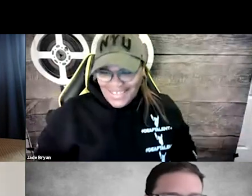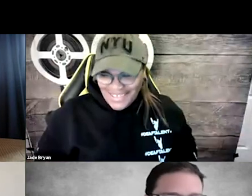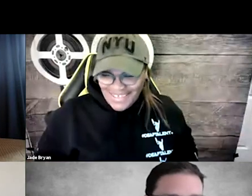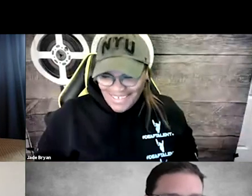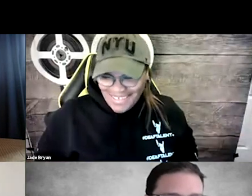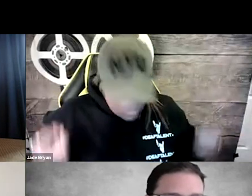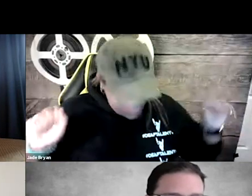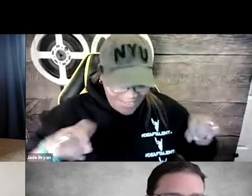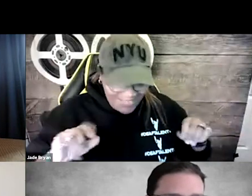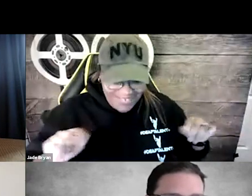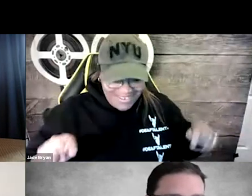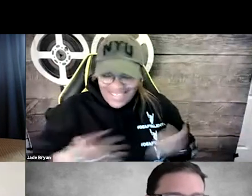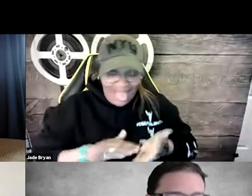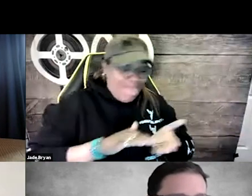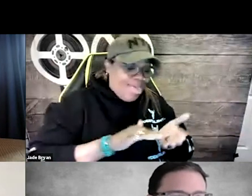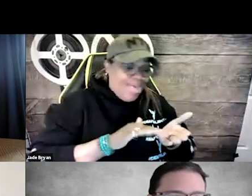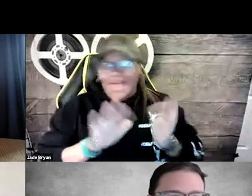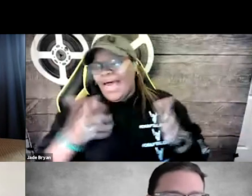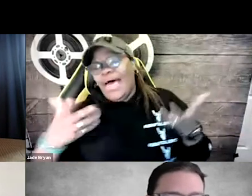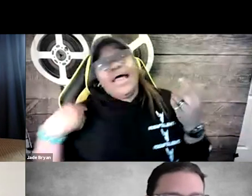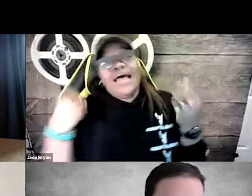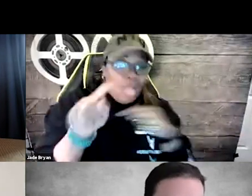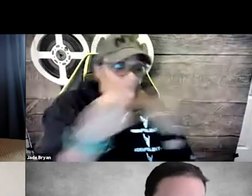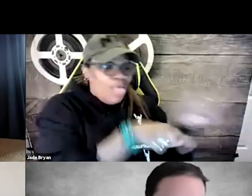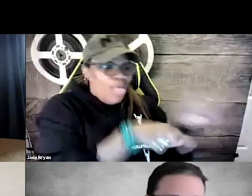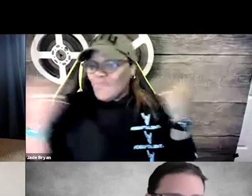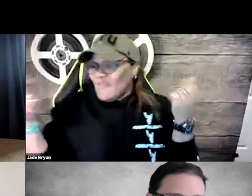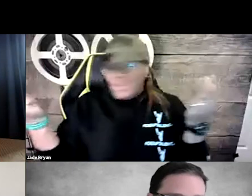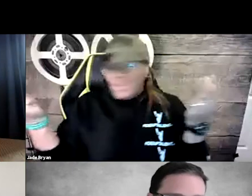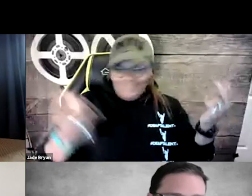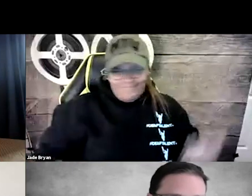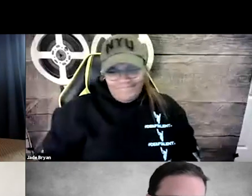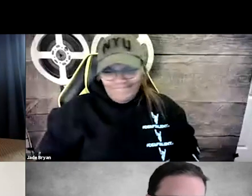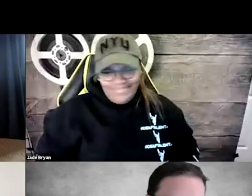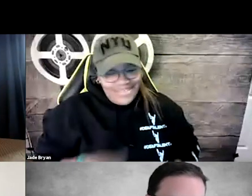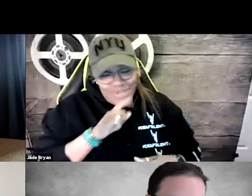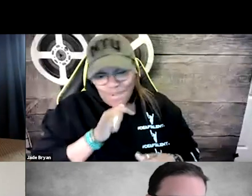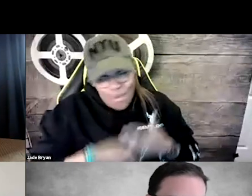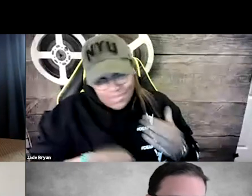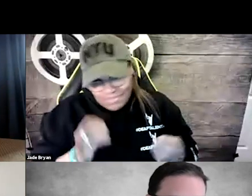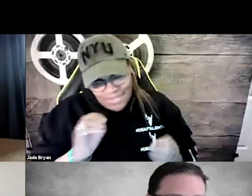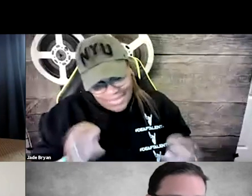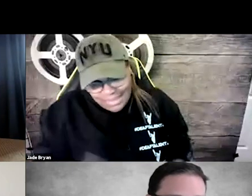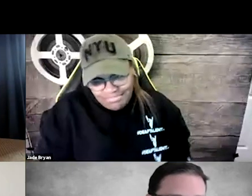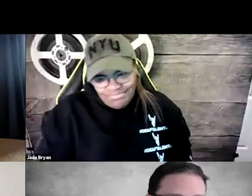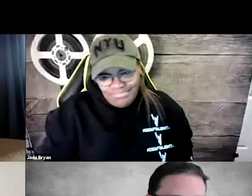It can be done. They can do it. It can. Thank you. - Haggling back and forth and pointing fingers and who's going to pay and I don't know how to do it.